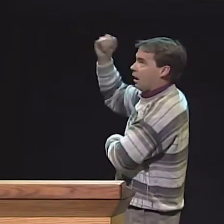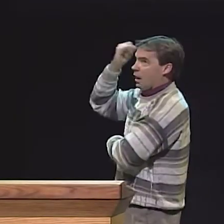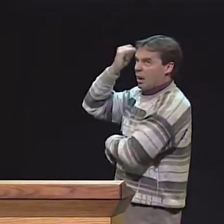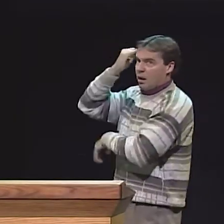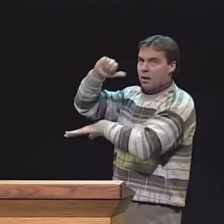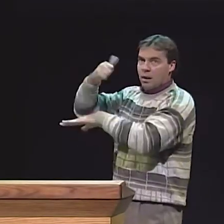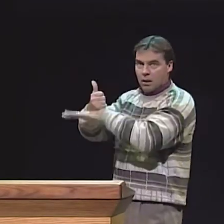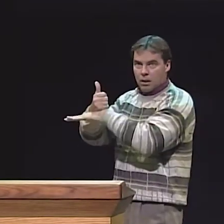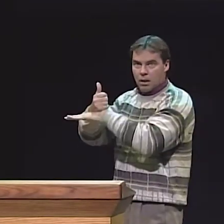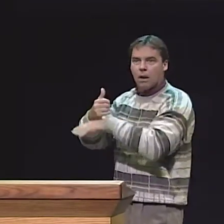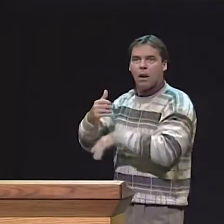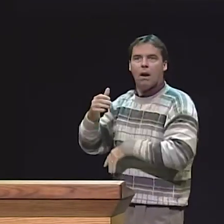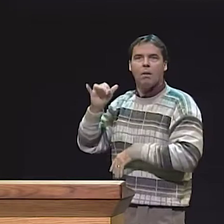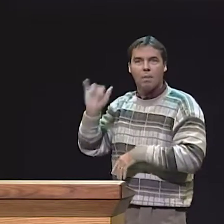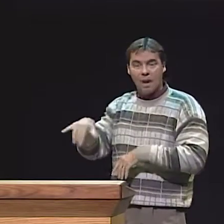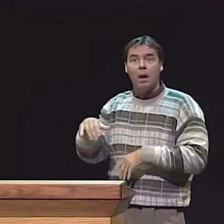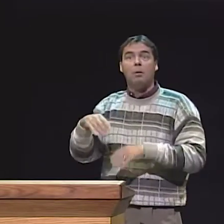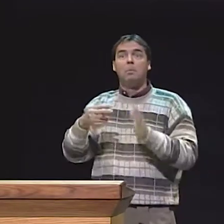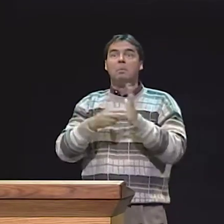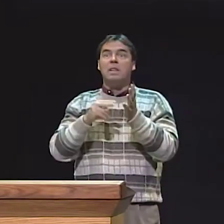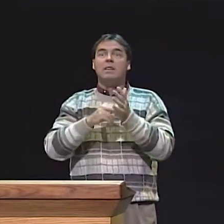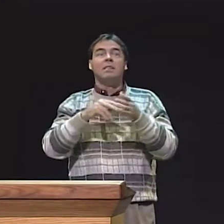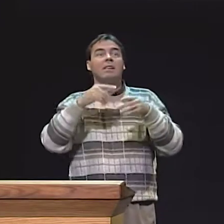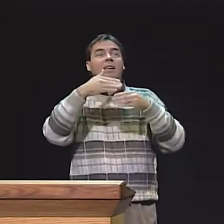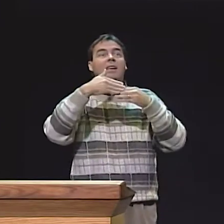THE TEACHER HAD NOT GONE THROUGH THE ENTIRE PROCESS.